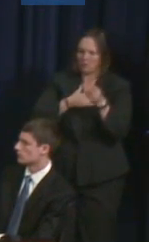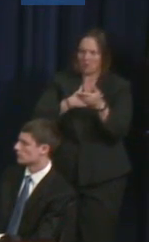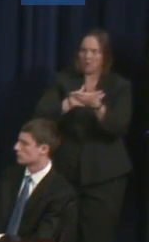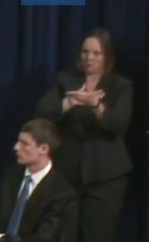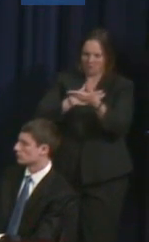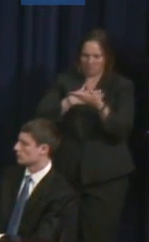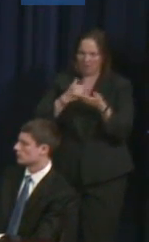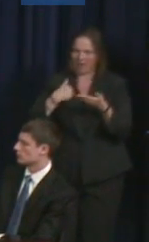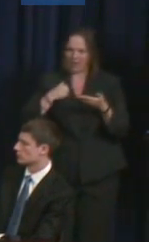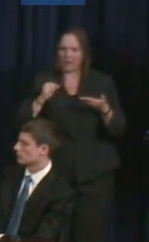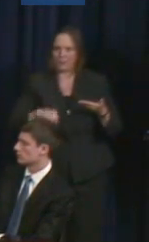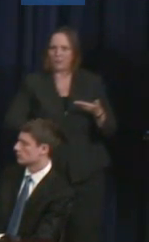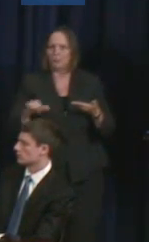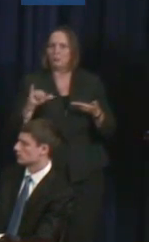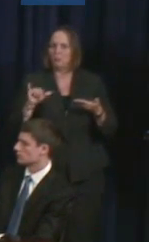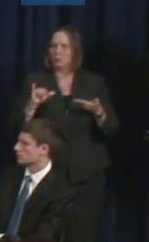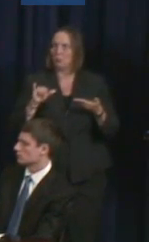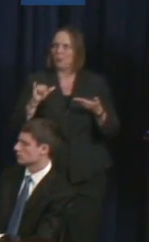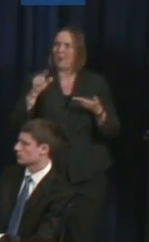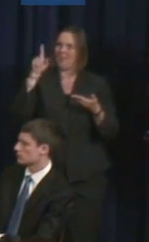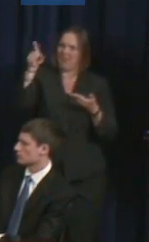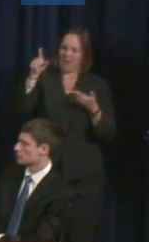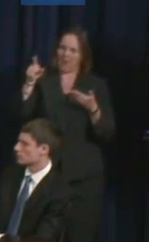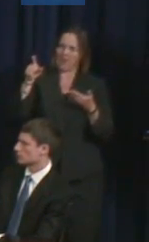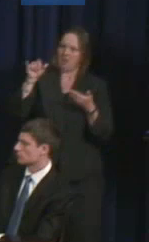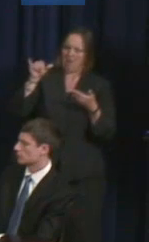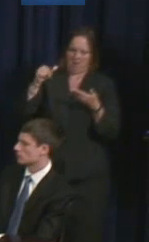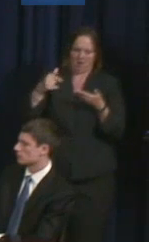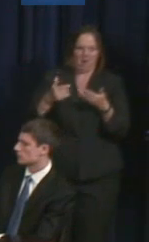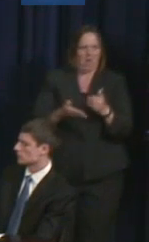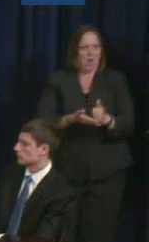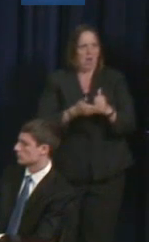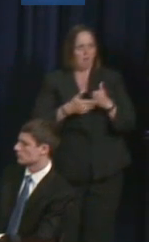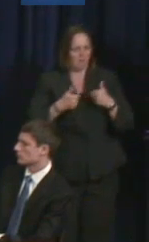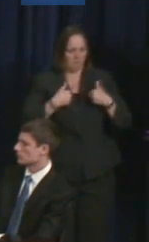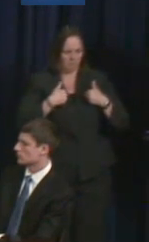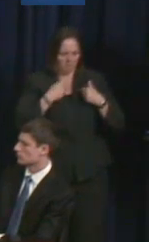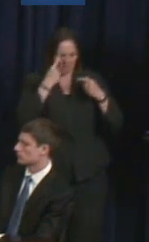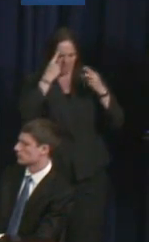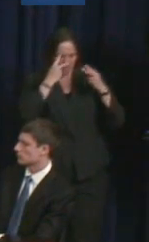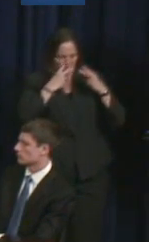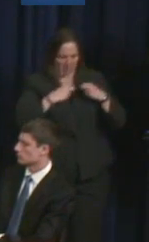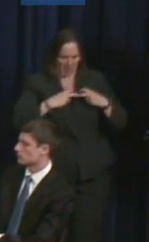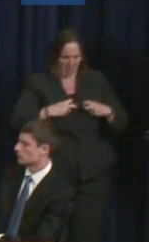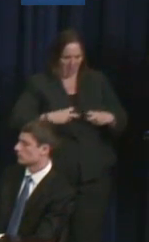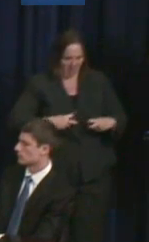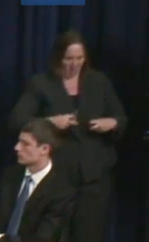And before I knew it, disabled women from across the country and around the world started submitting